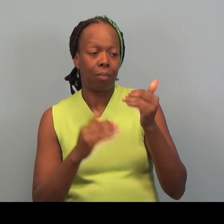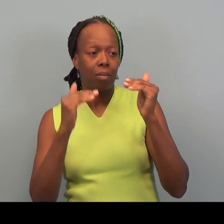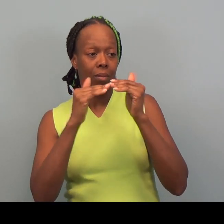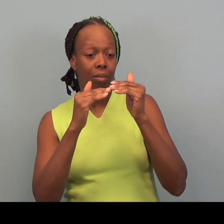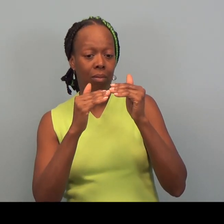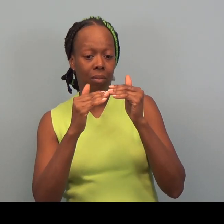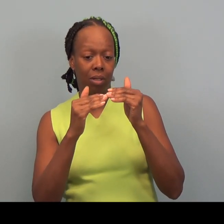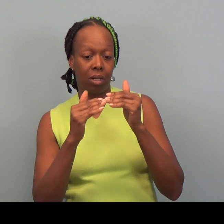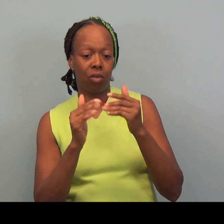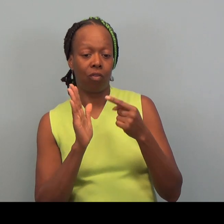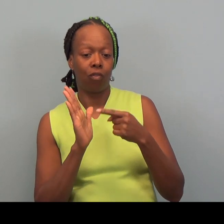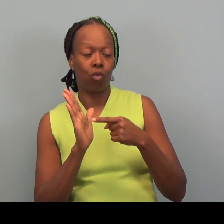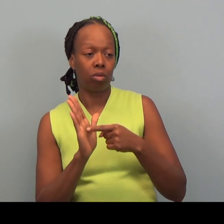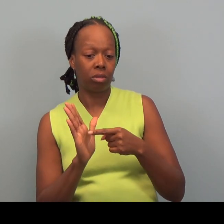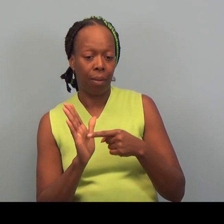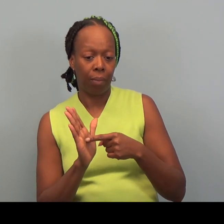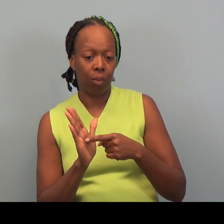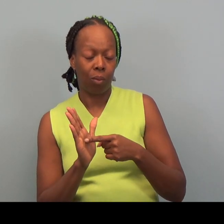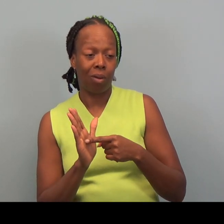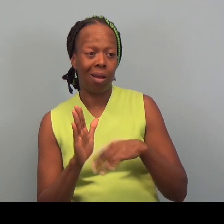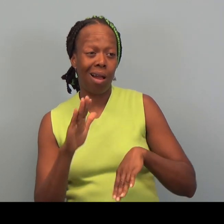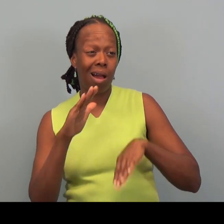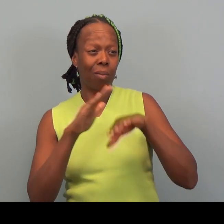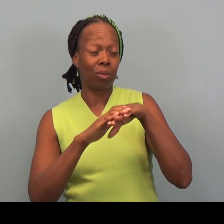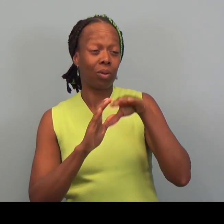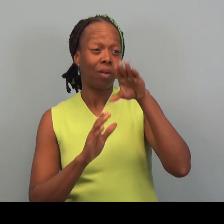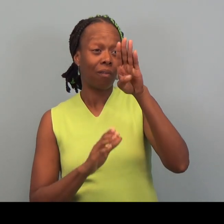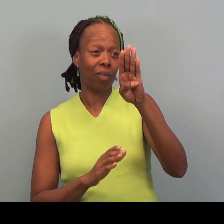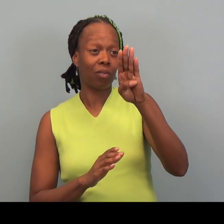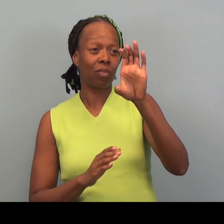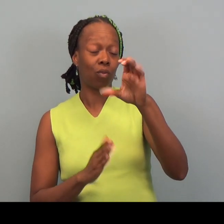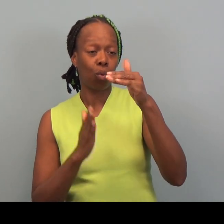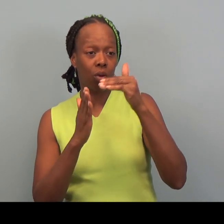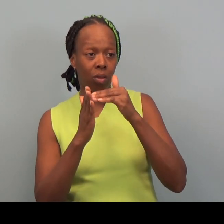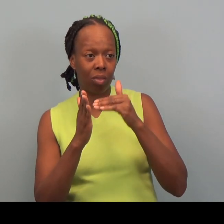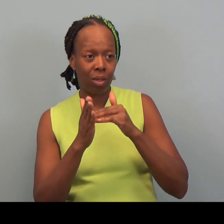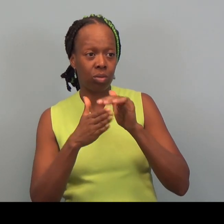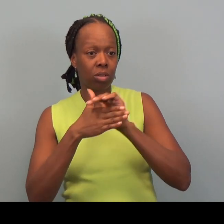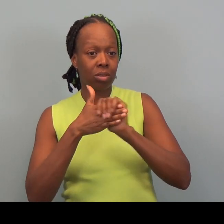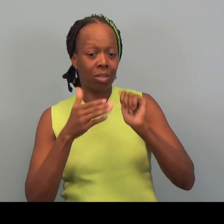An individual or family can have income up to $54,000 a year